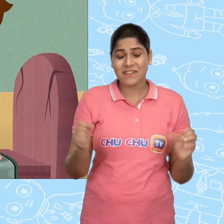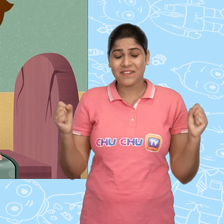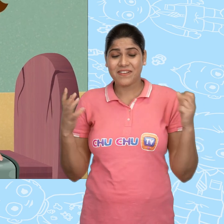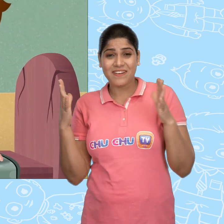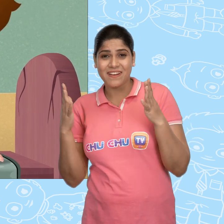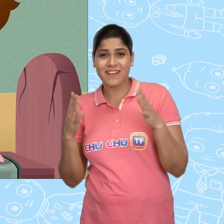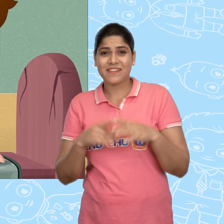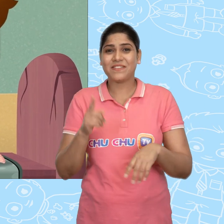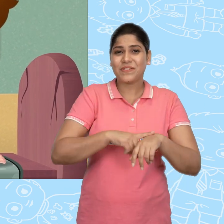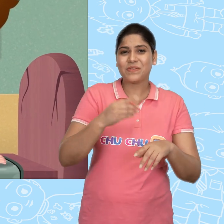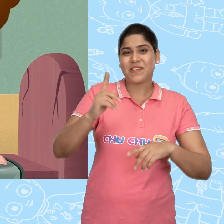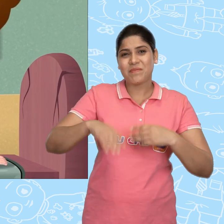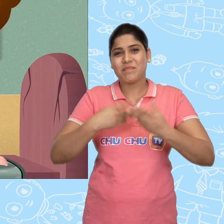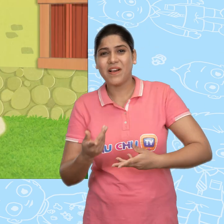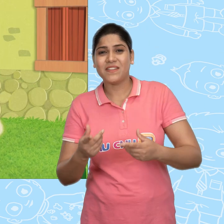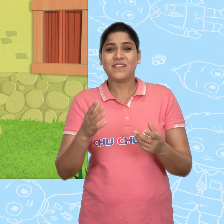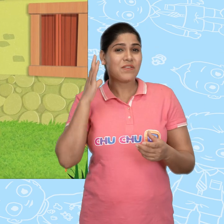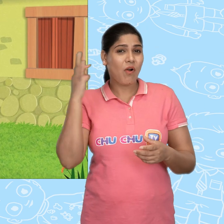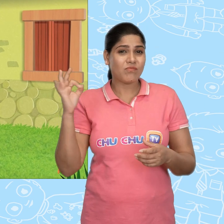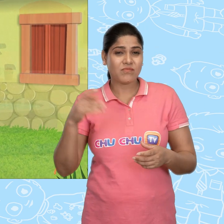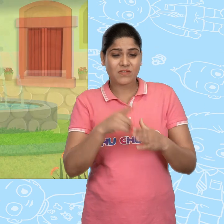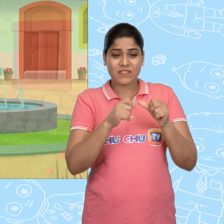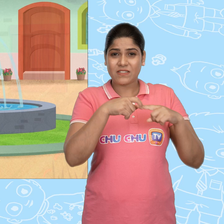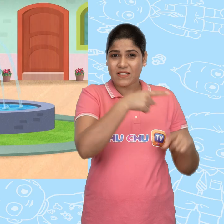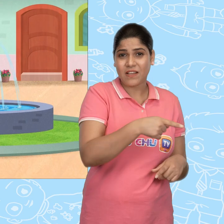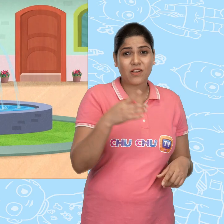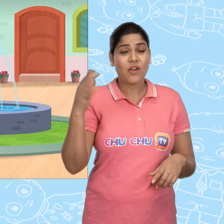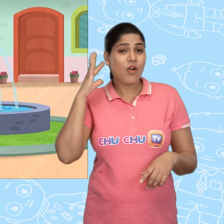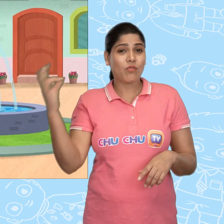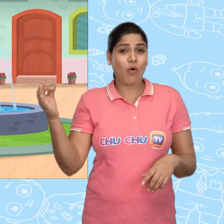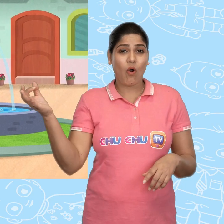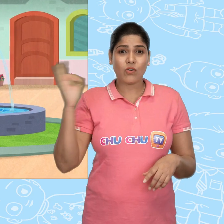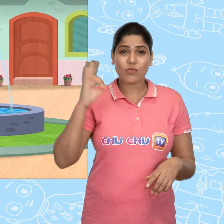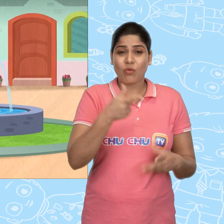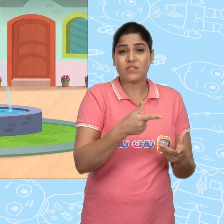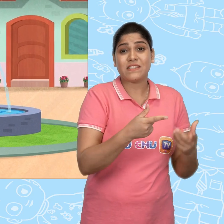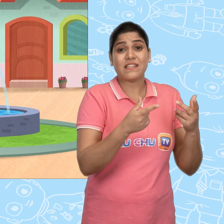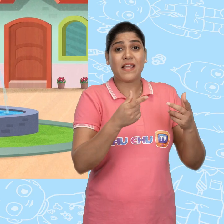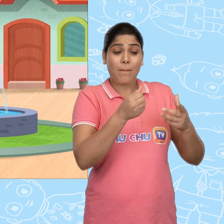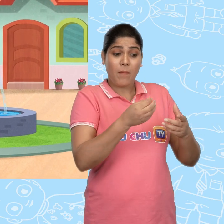Hooray! Over time, Jack grew very rich because of the gold coins.